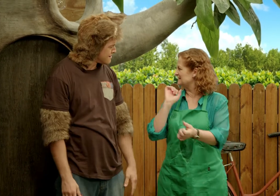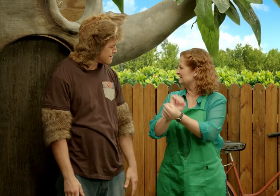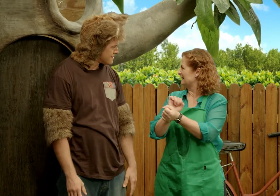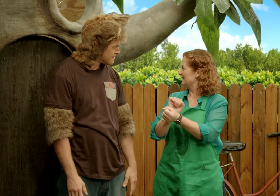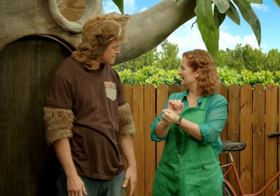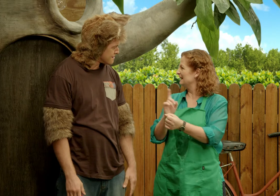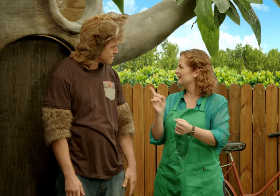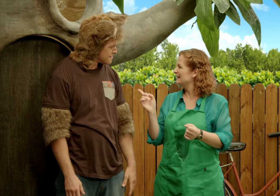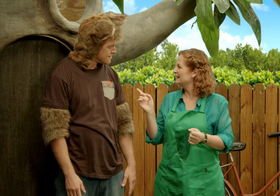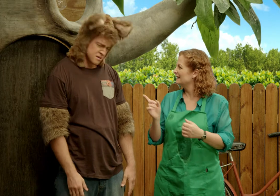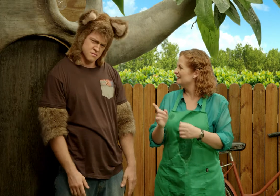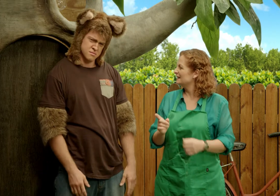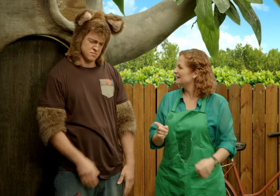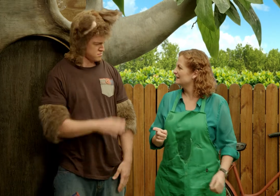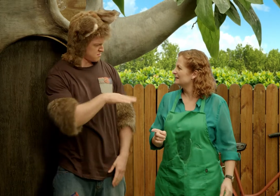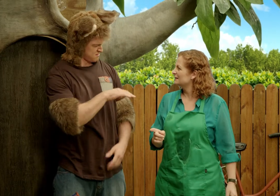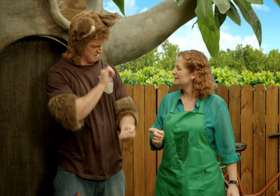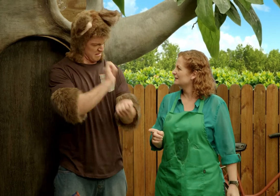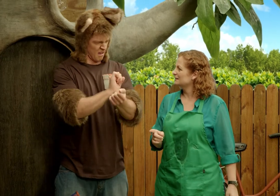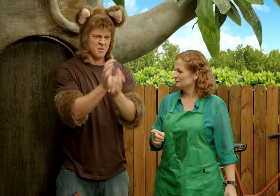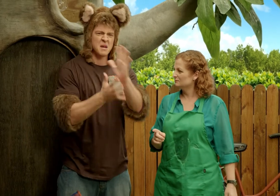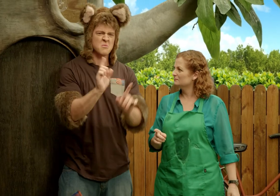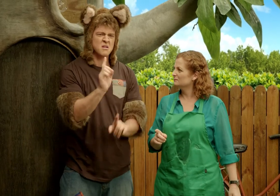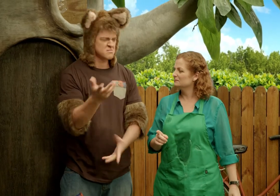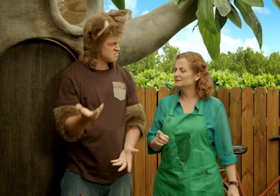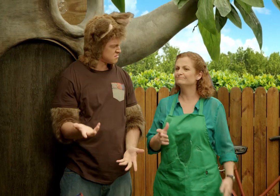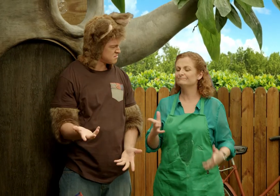Was it stuck, Possum? Sally, what does stuck mean?